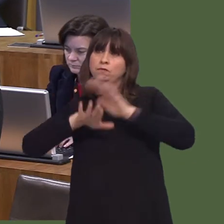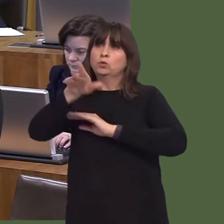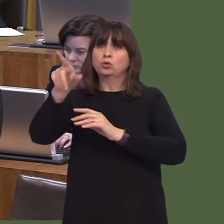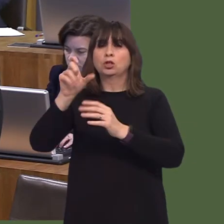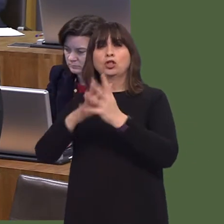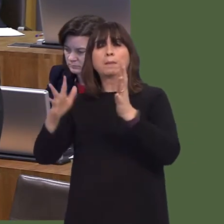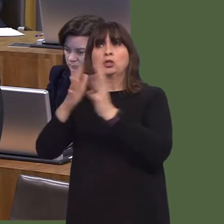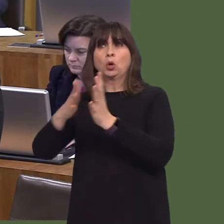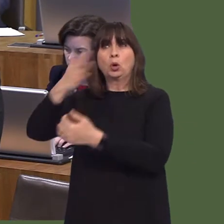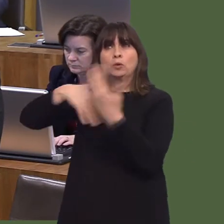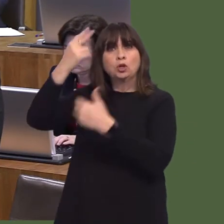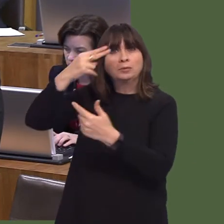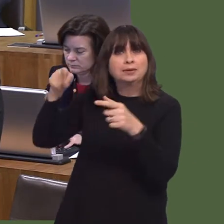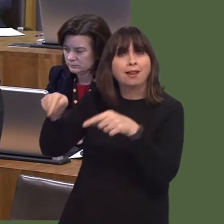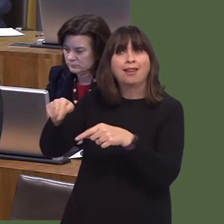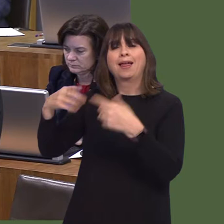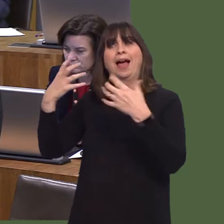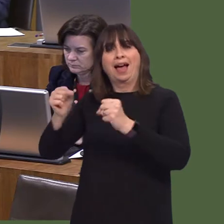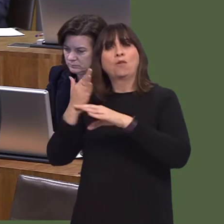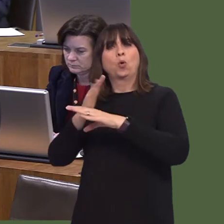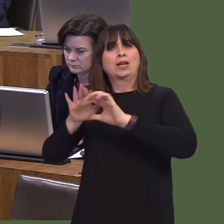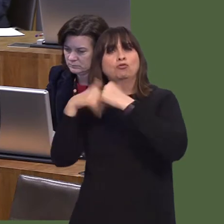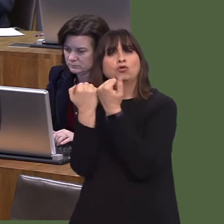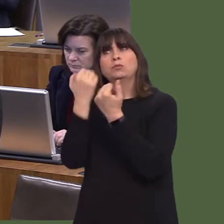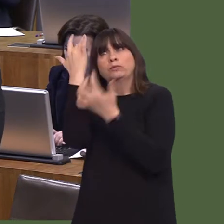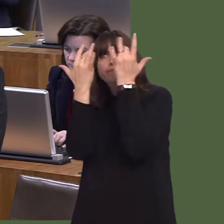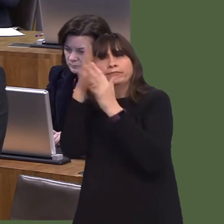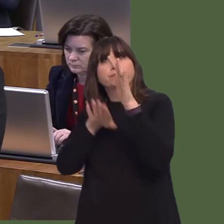the skills that are needed to prosper in the futureóthat's the key to the Welsh economic